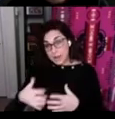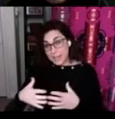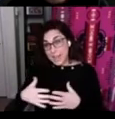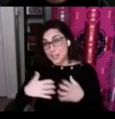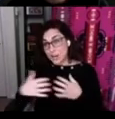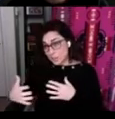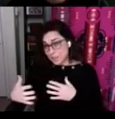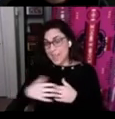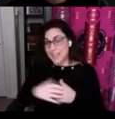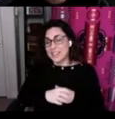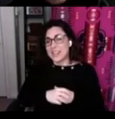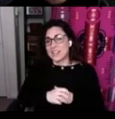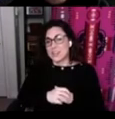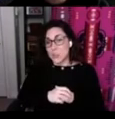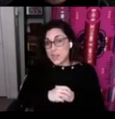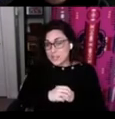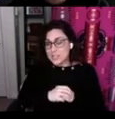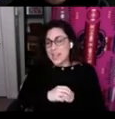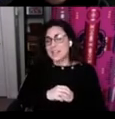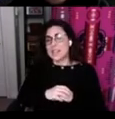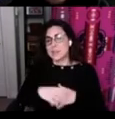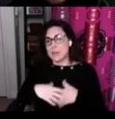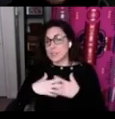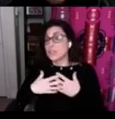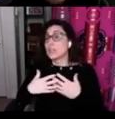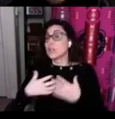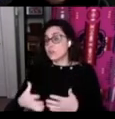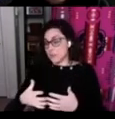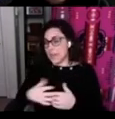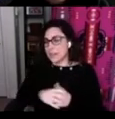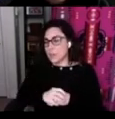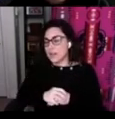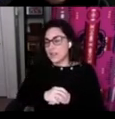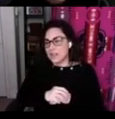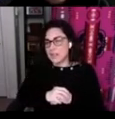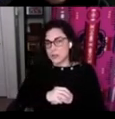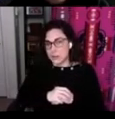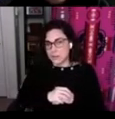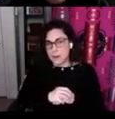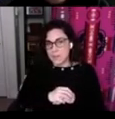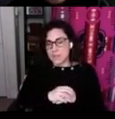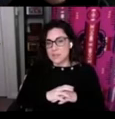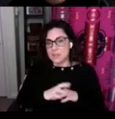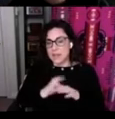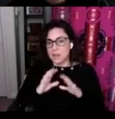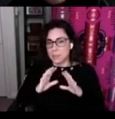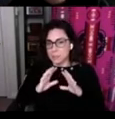that document that to witness that and be able to learn from that what can they learn from this